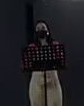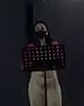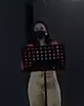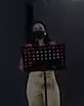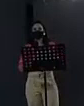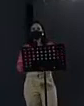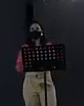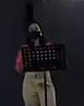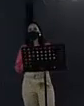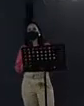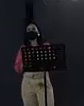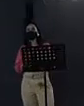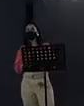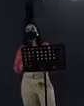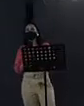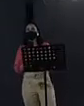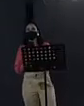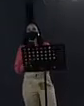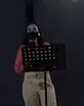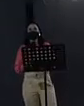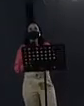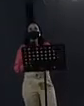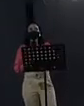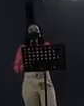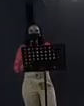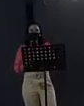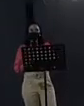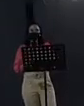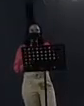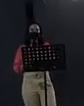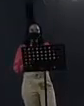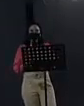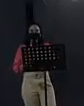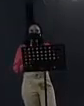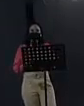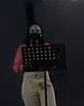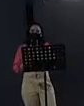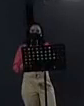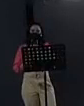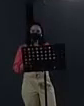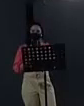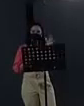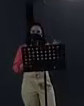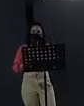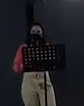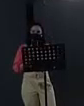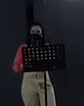seed capital for the central canton of lemon Unlike those of the